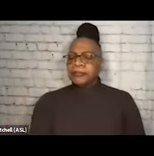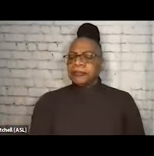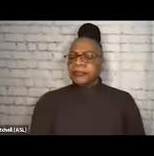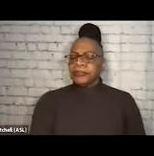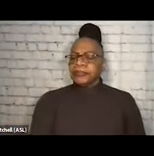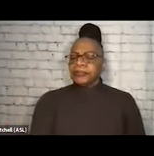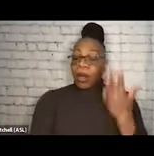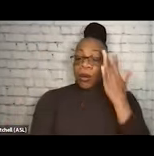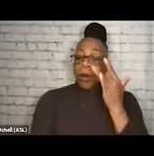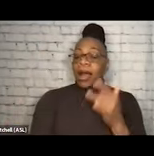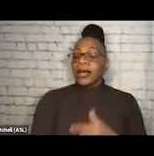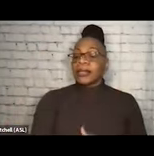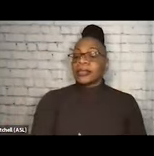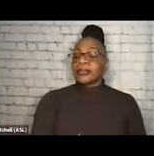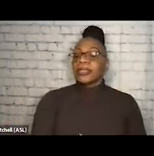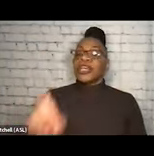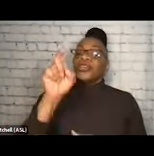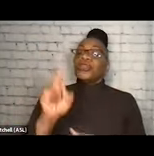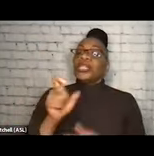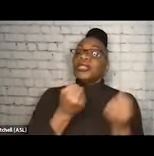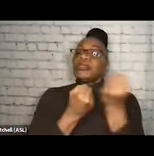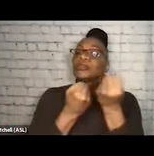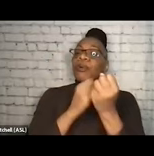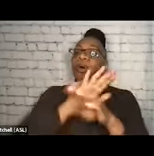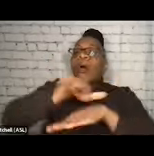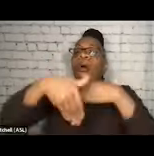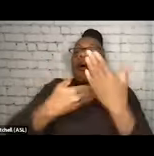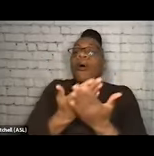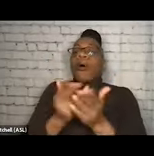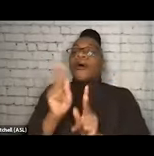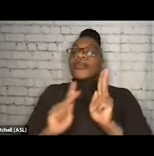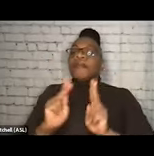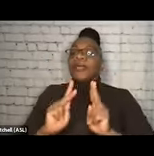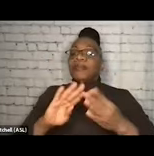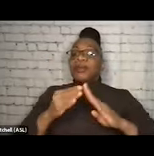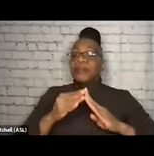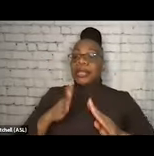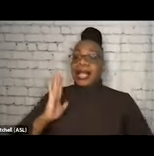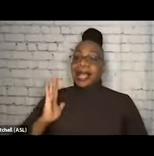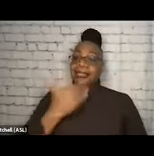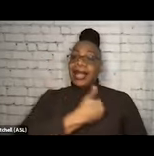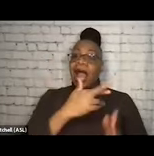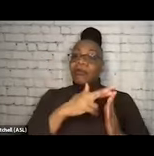because you have to support all the people in your community. That's our role as providers. Our role is to support all people.